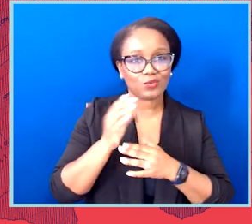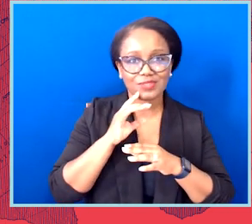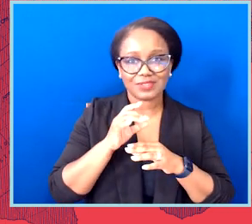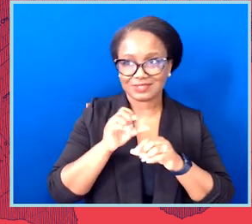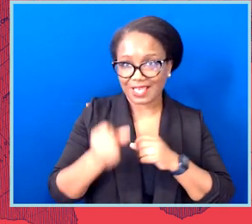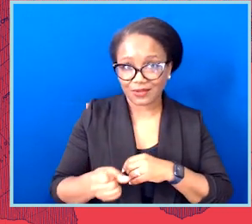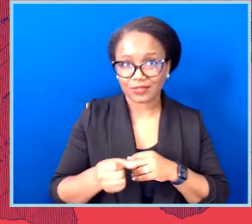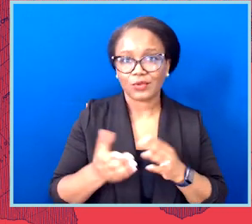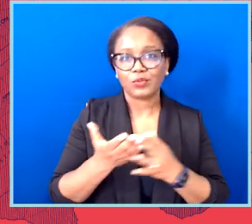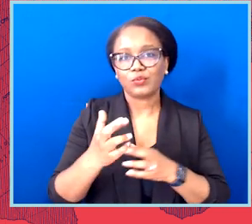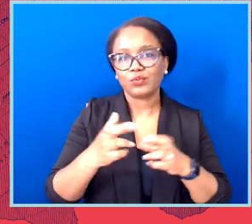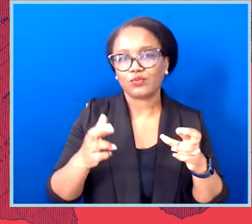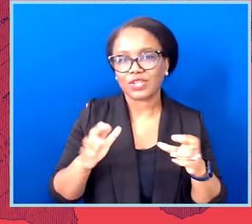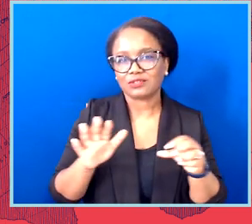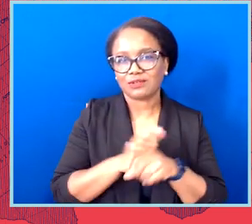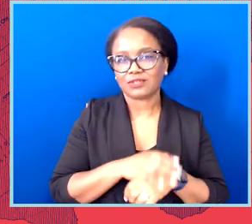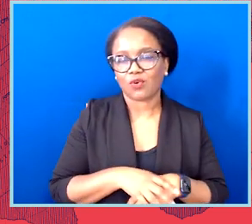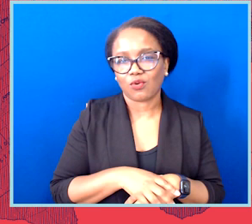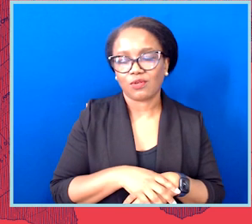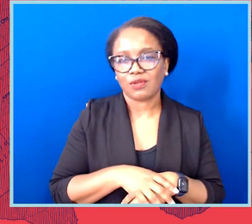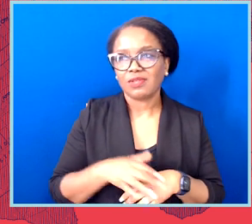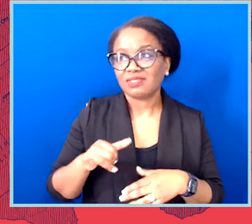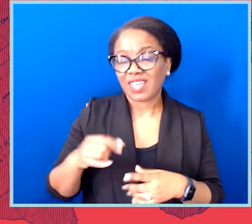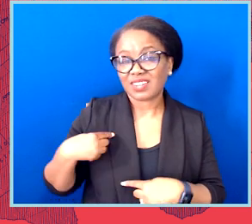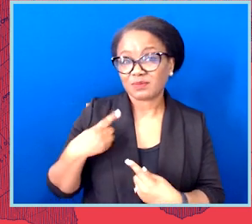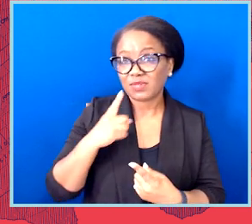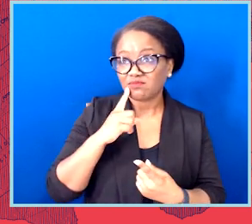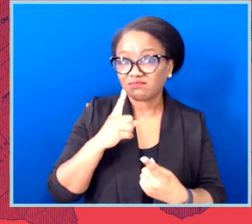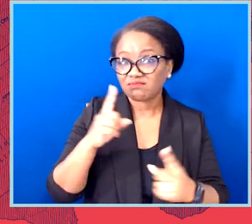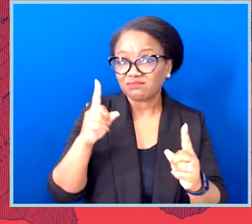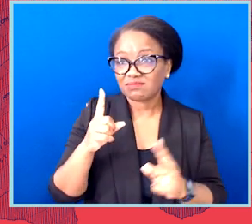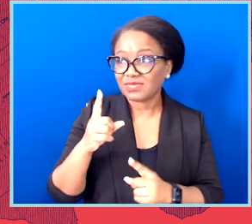These are really integrated efforts, and with our partners, we've had a number of recent successes in the courts.